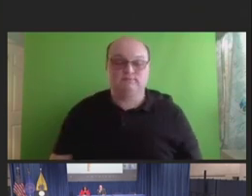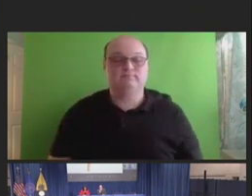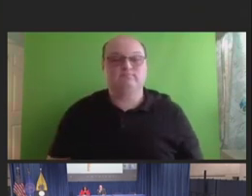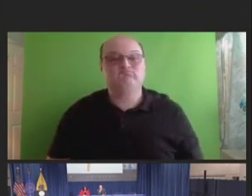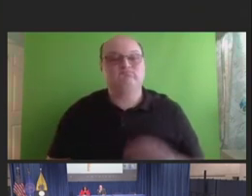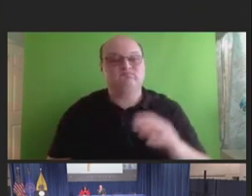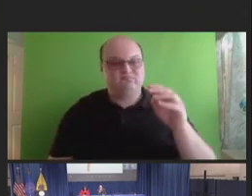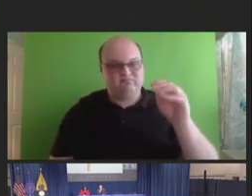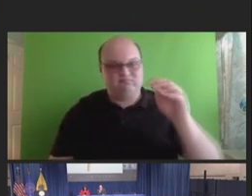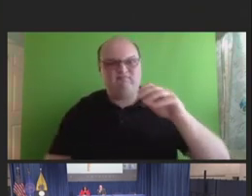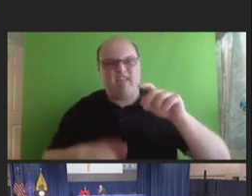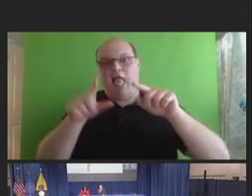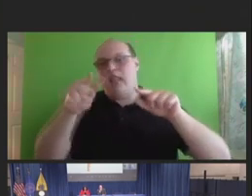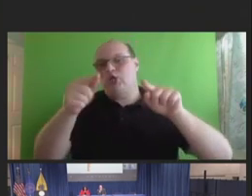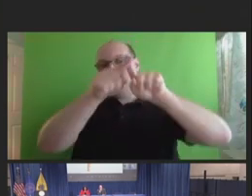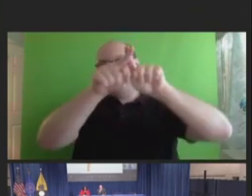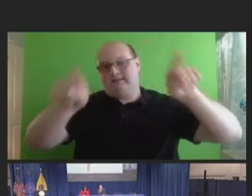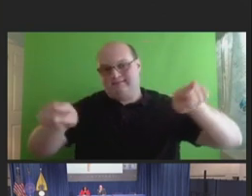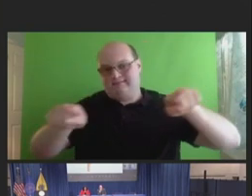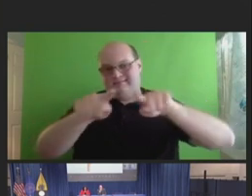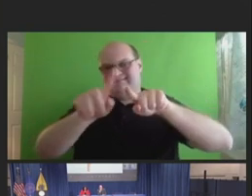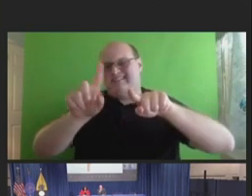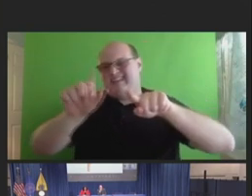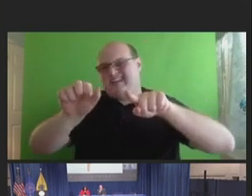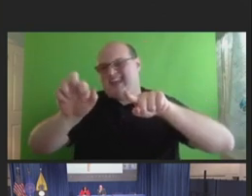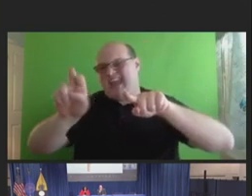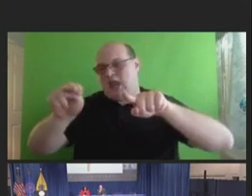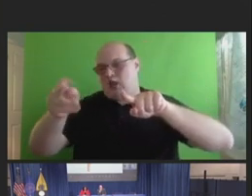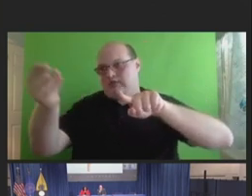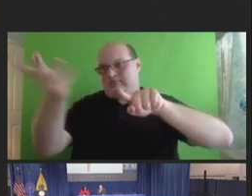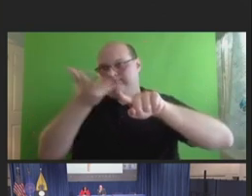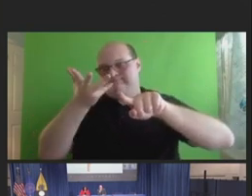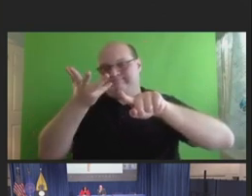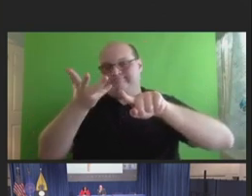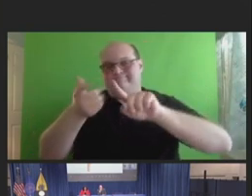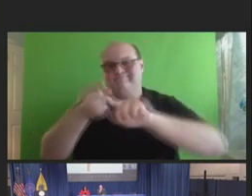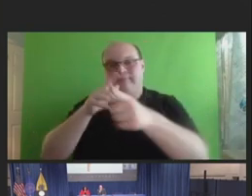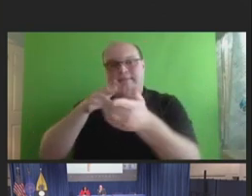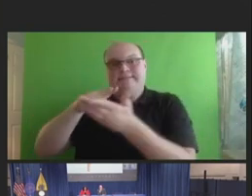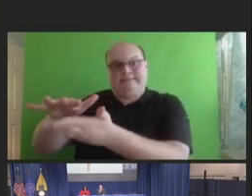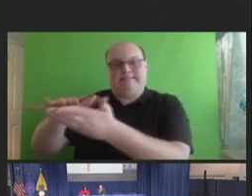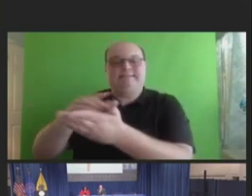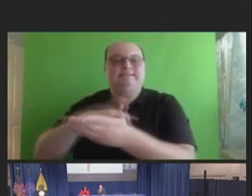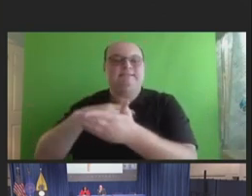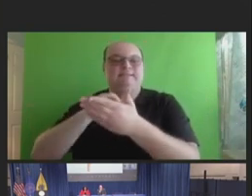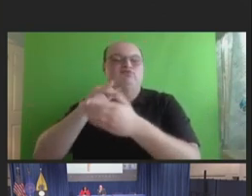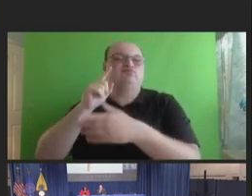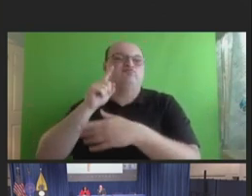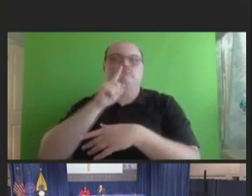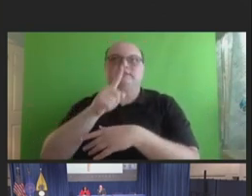that Aaron was kind enough to provide from his study. And, you know, I think really when